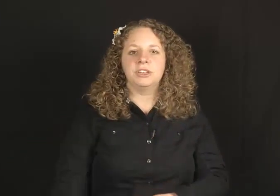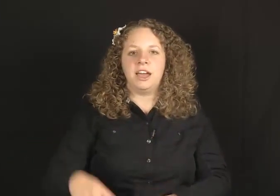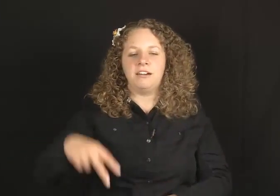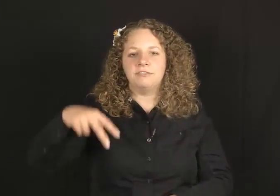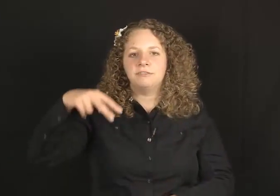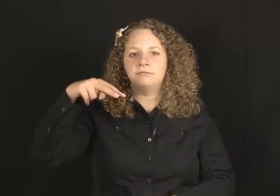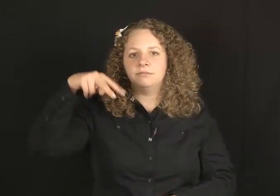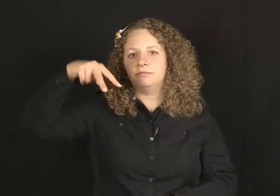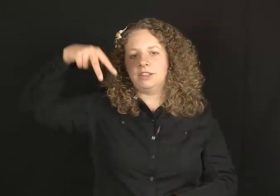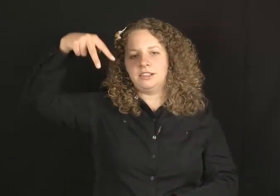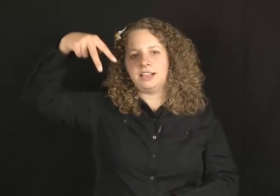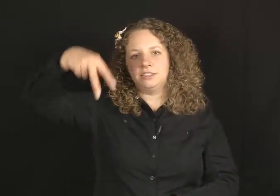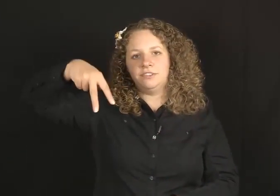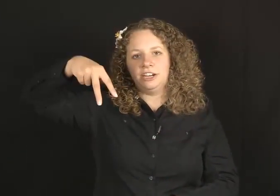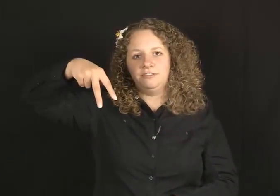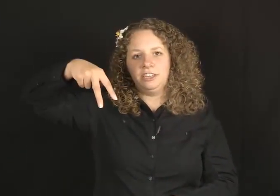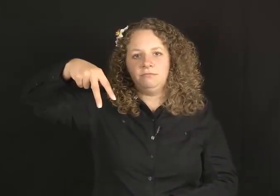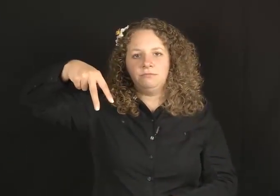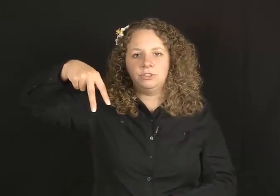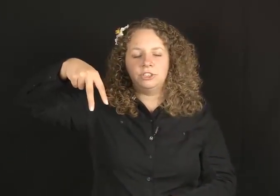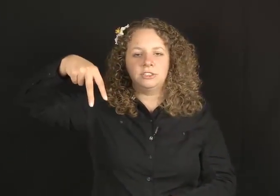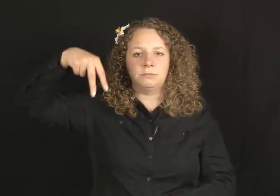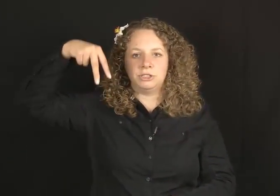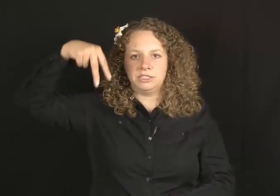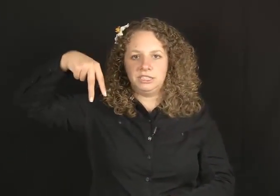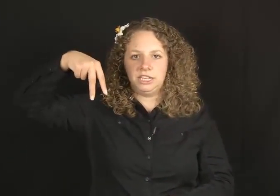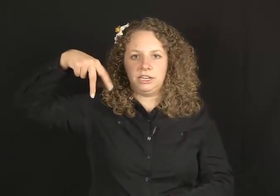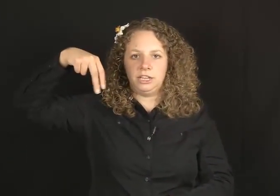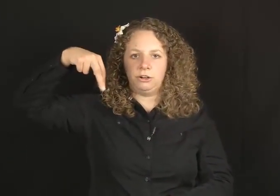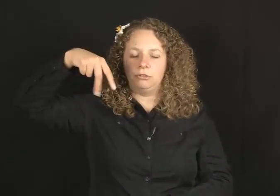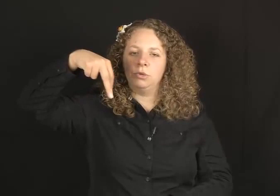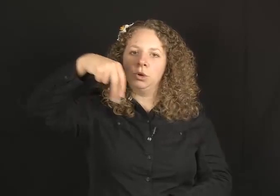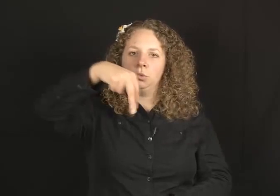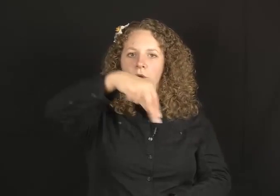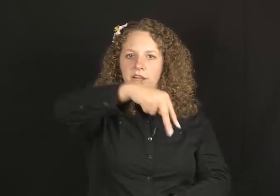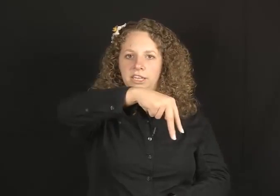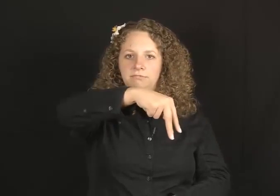You can have a CL-V: person standing or walking.